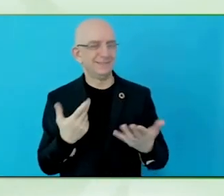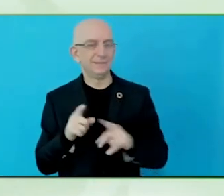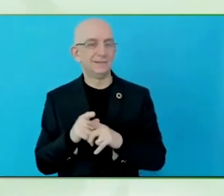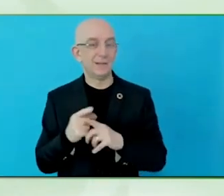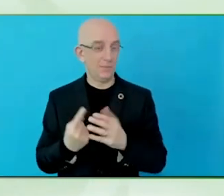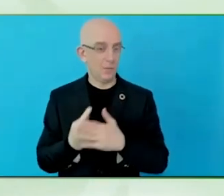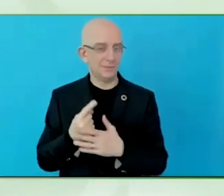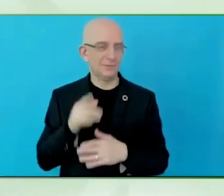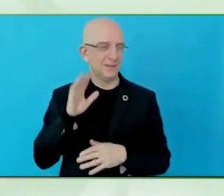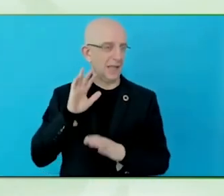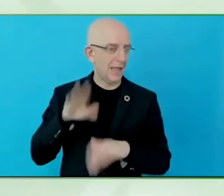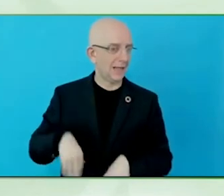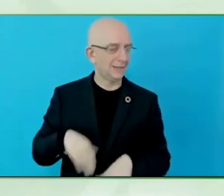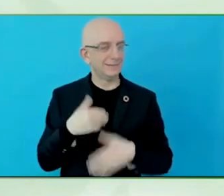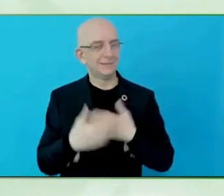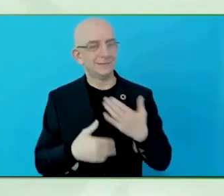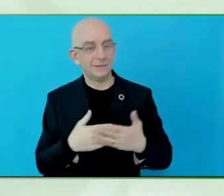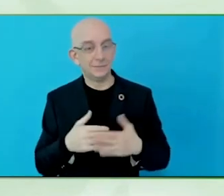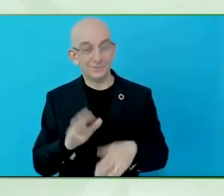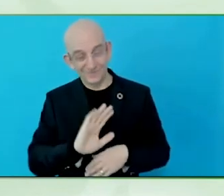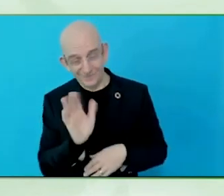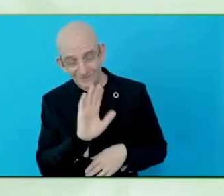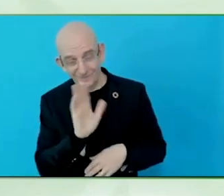When they realise they are spending more money on average,